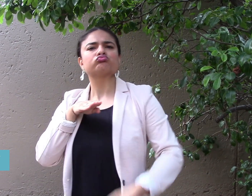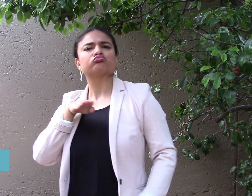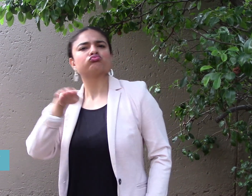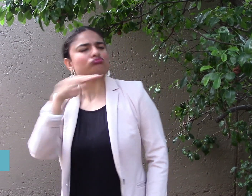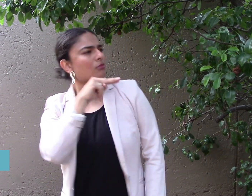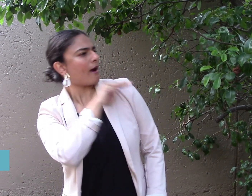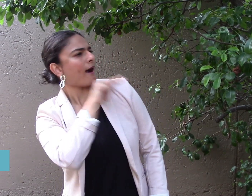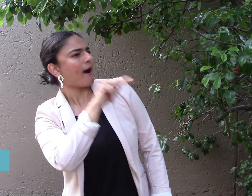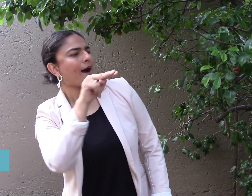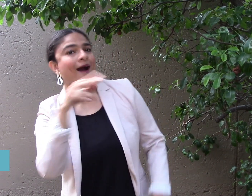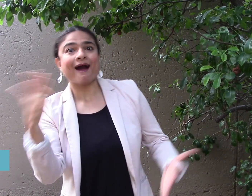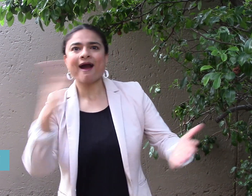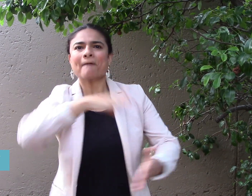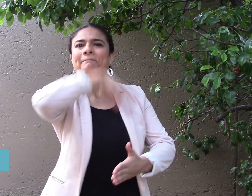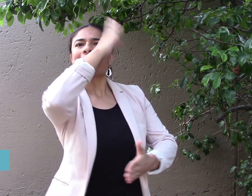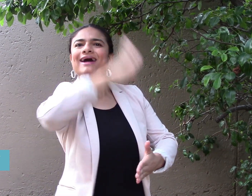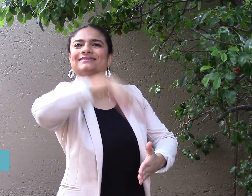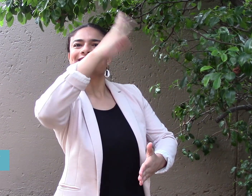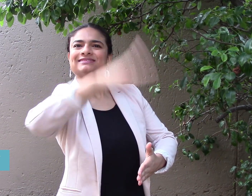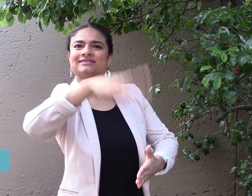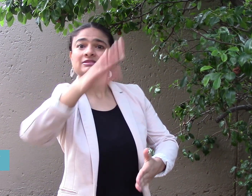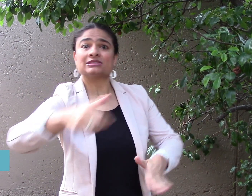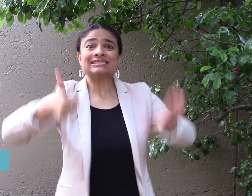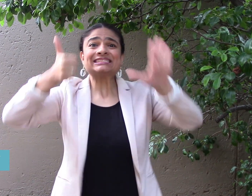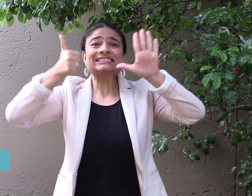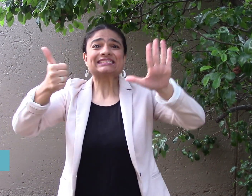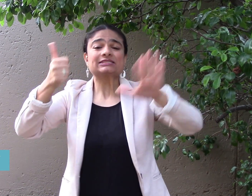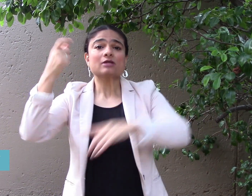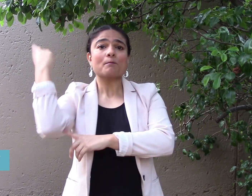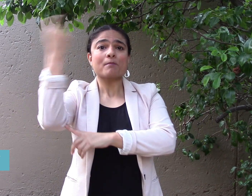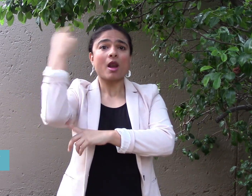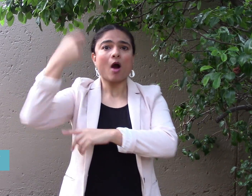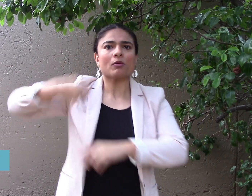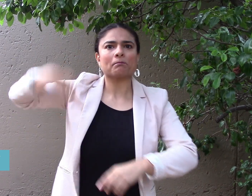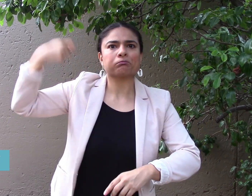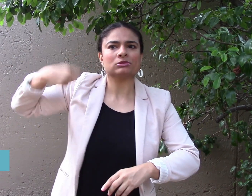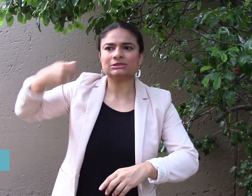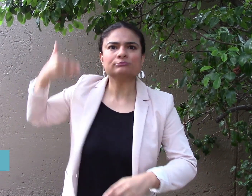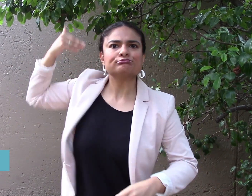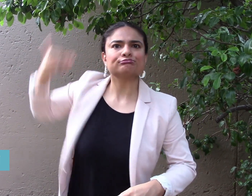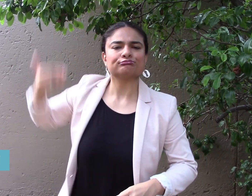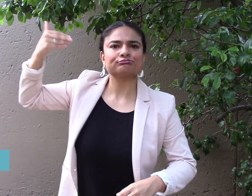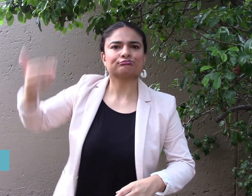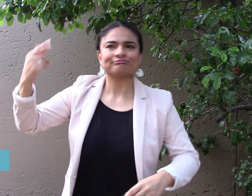He painted murals of 6 former Malawi Presidents